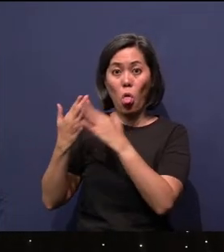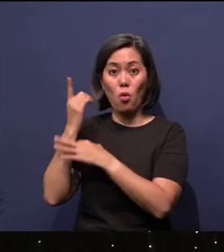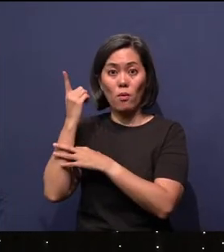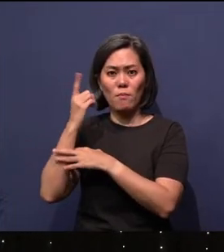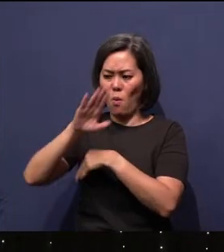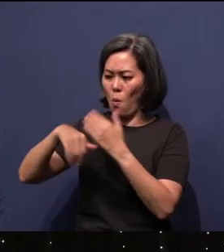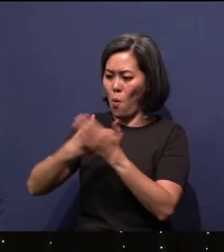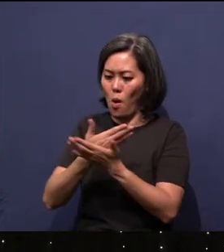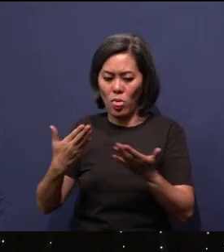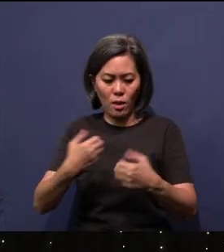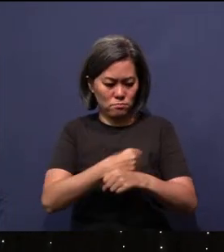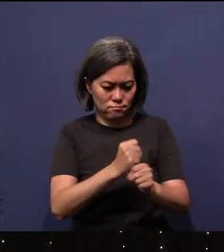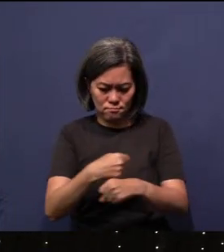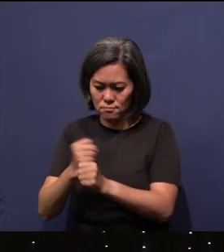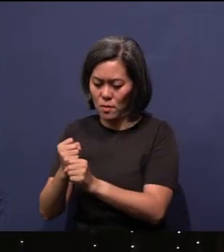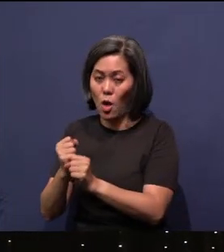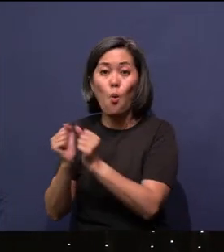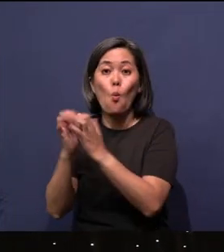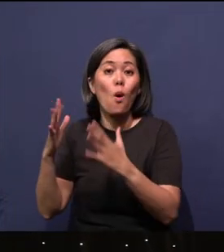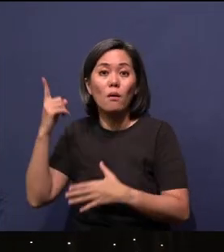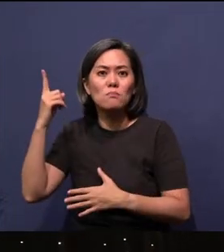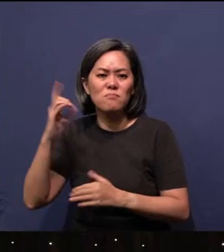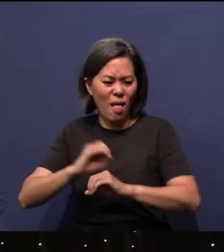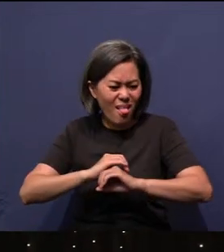and without Him nothing was made that has been made."